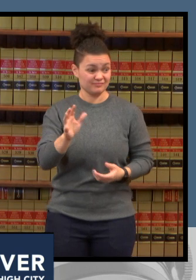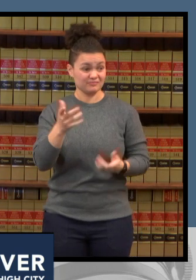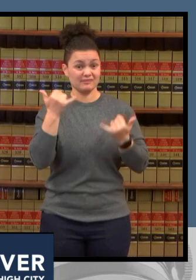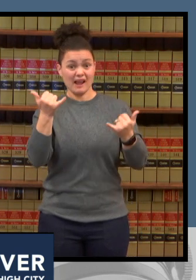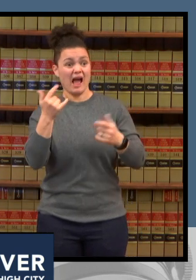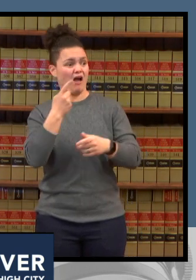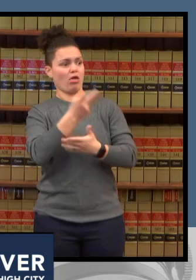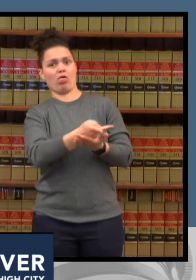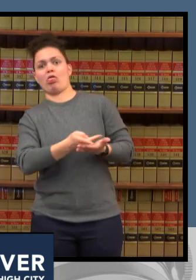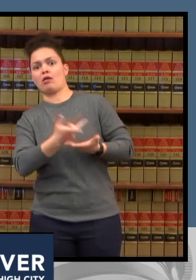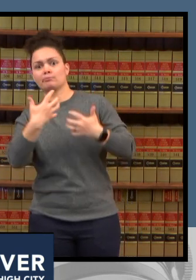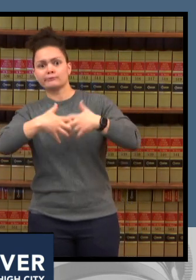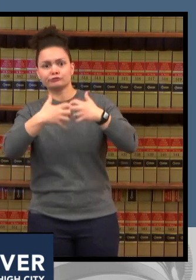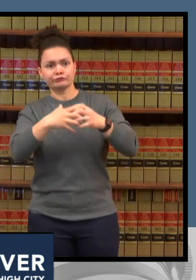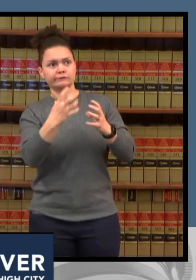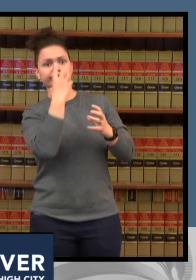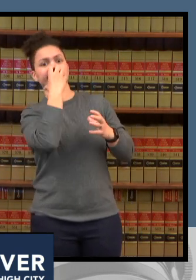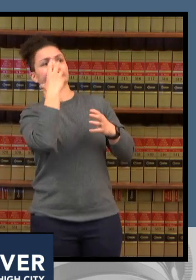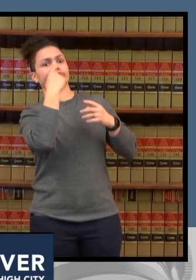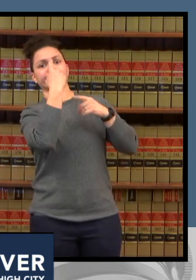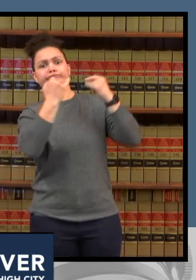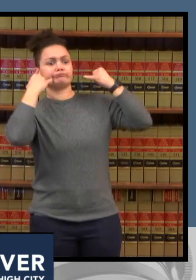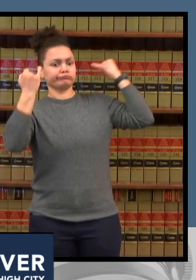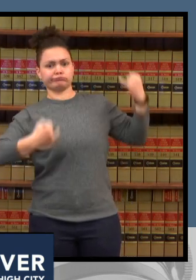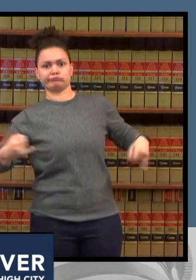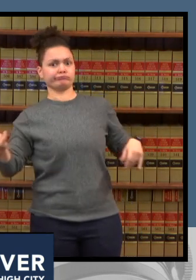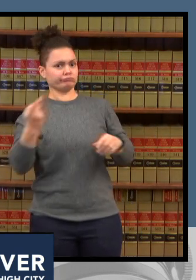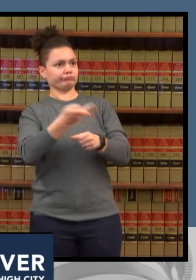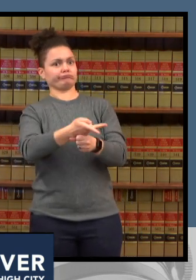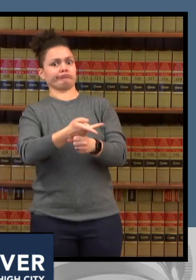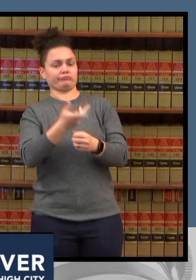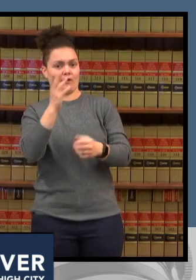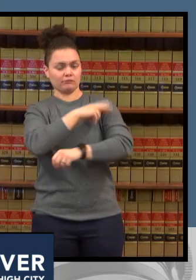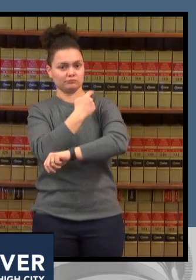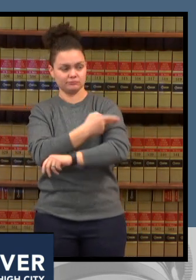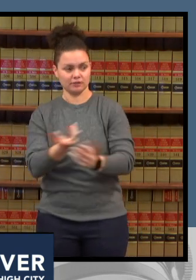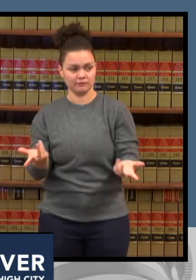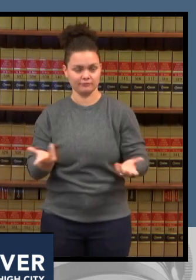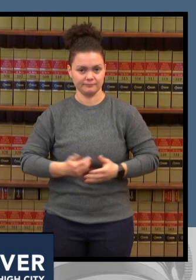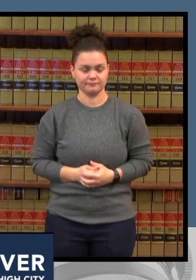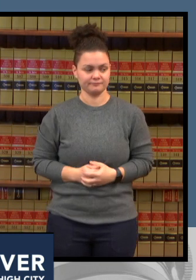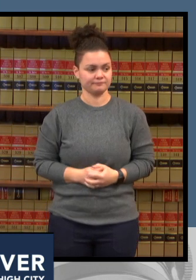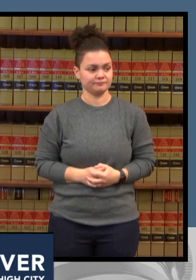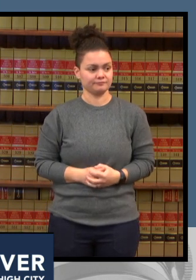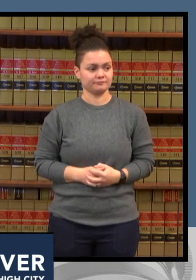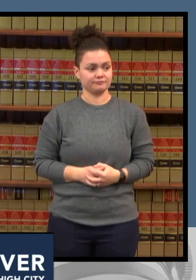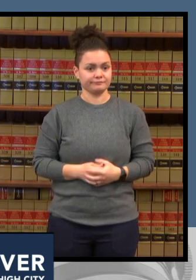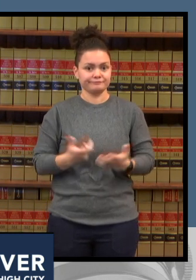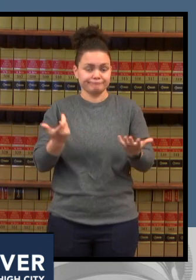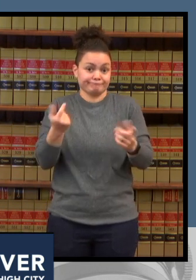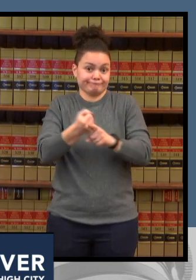going into hospitals now taking up beds asking for help being placed on ventilators